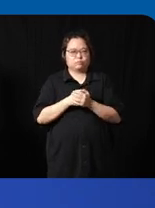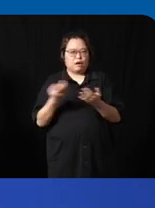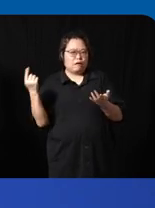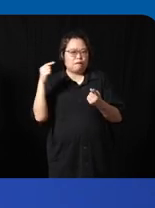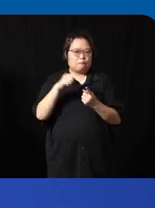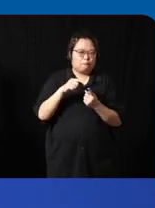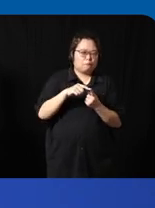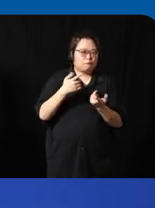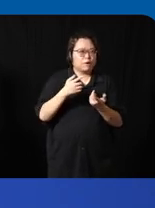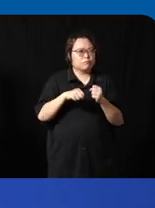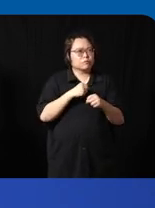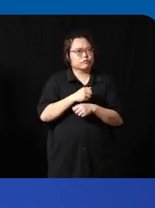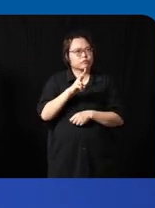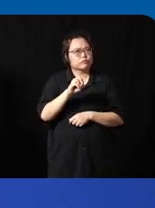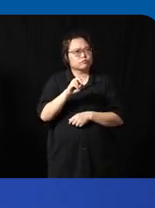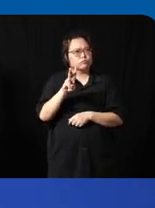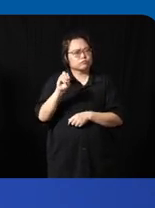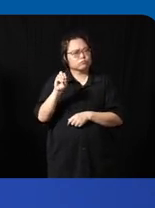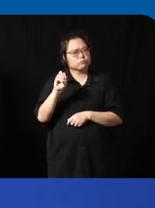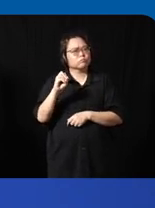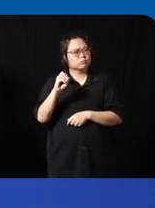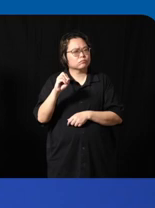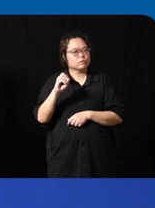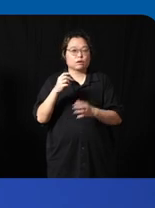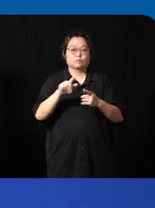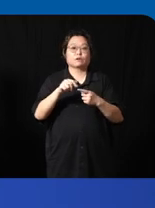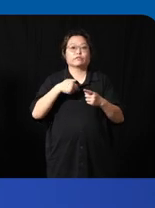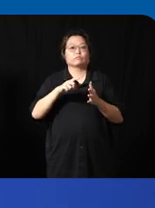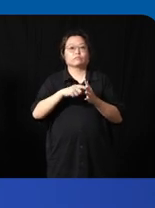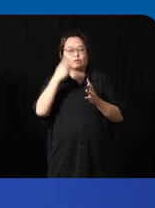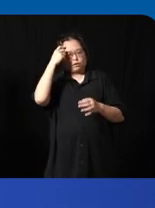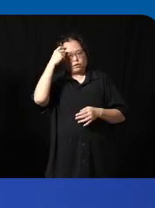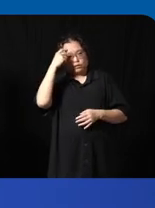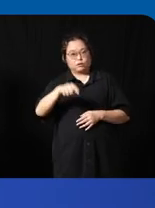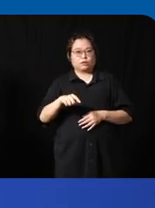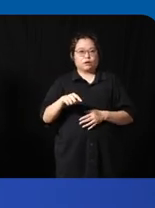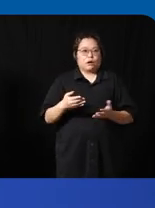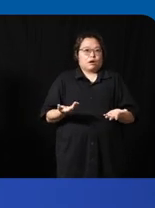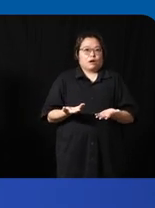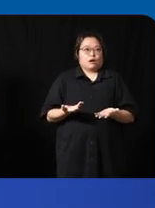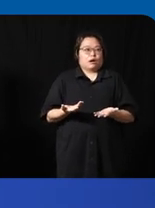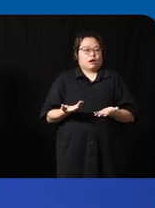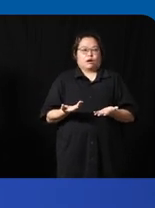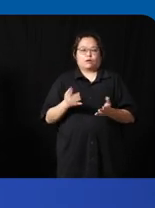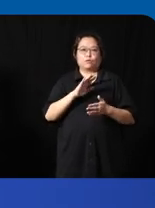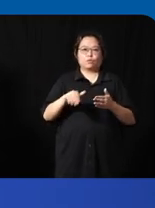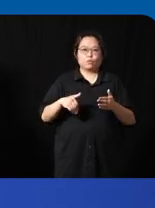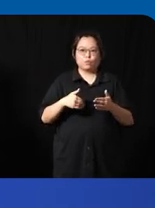and TW around 2020 actually uh when I started to realize that uh there's this whole area about